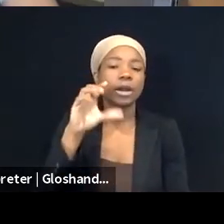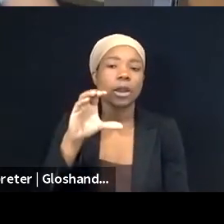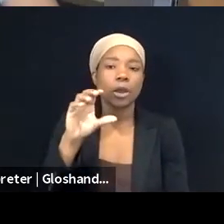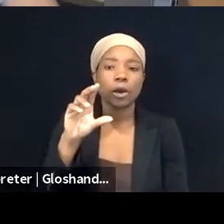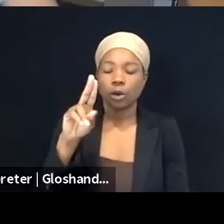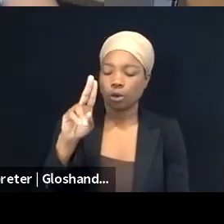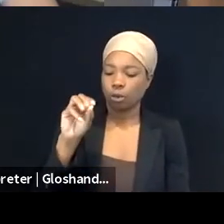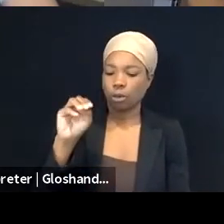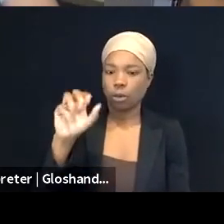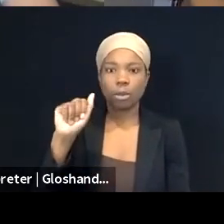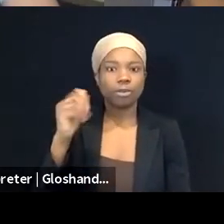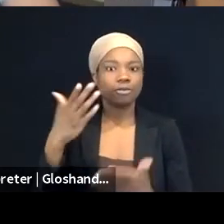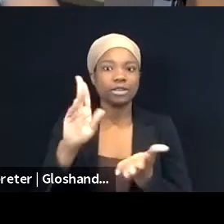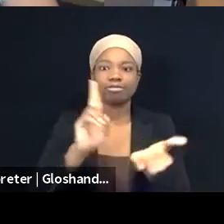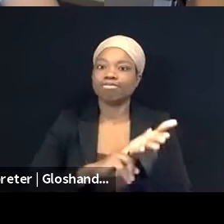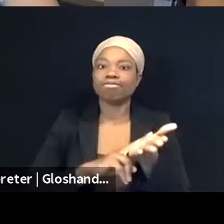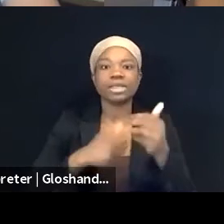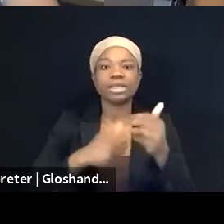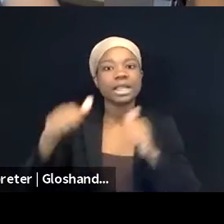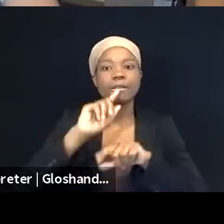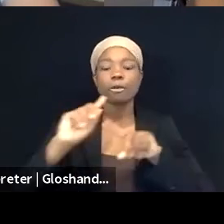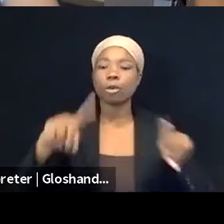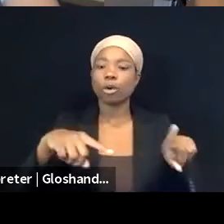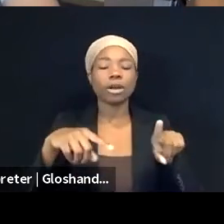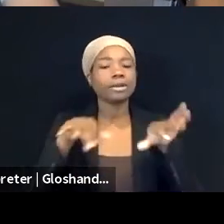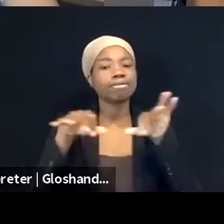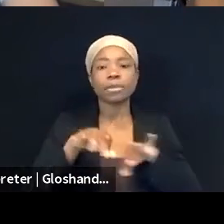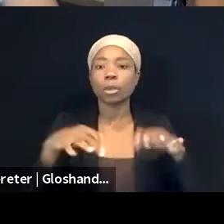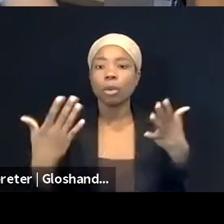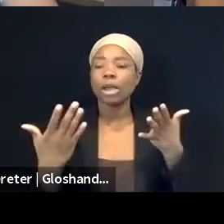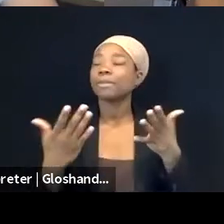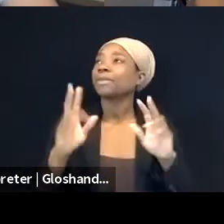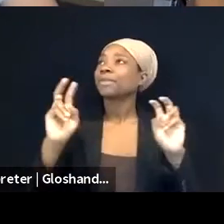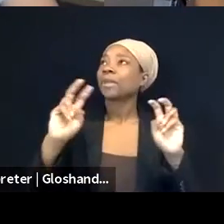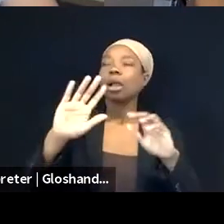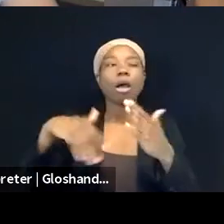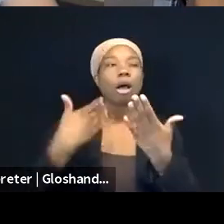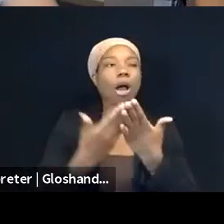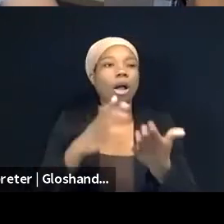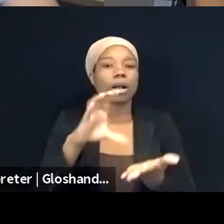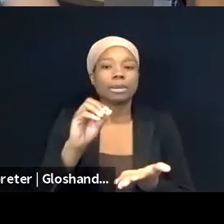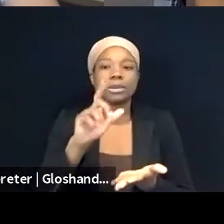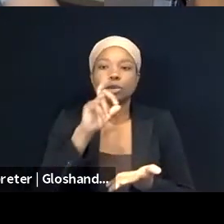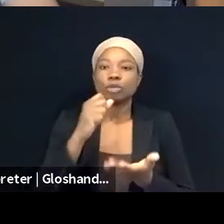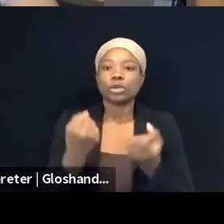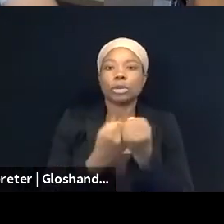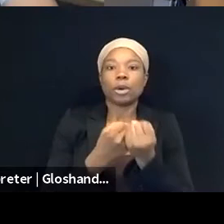you know, all companies who support BDS, you know, we're gonna make a black list and then